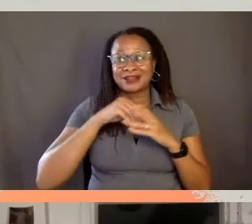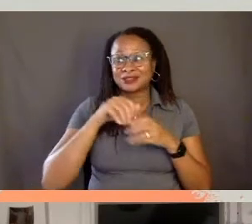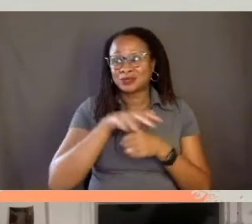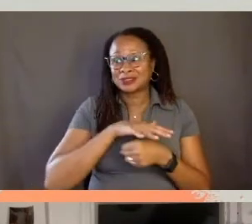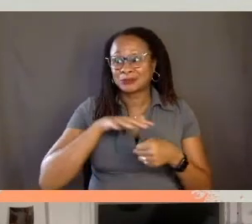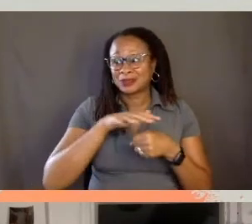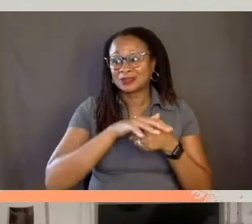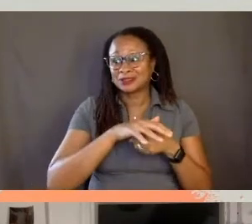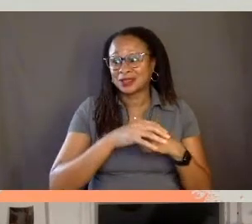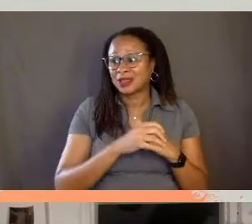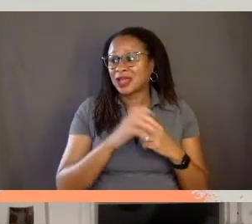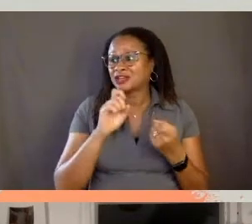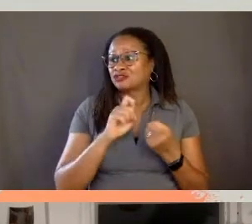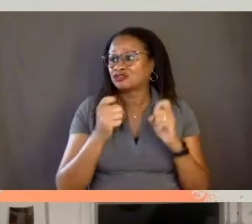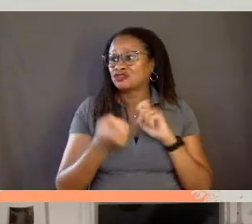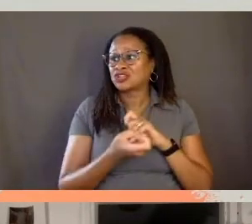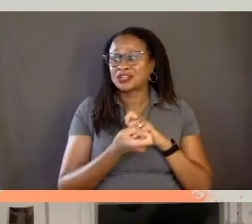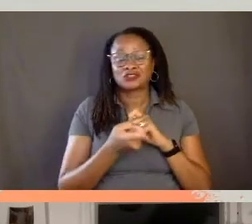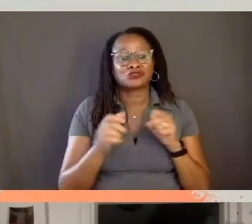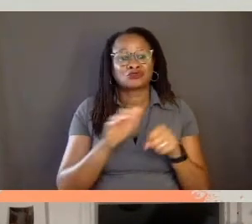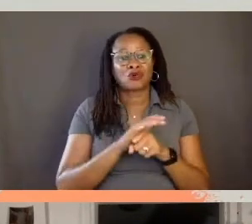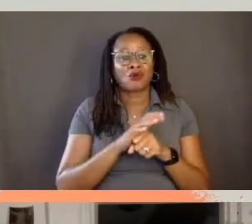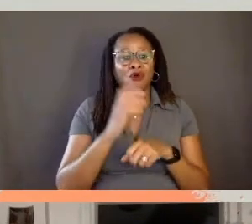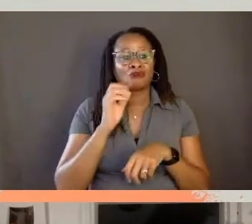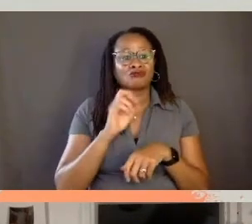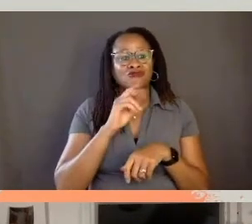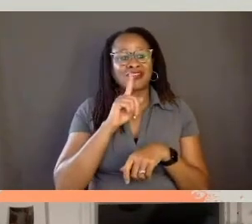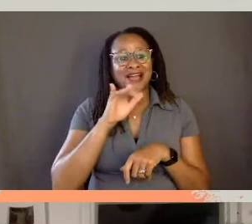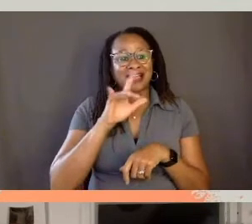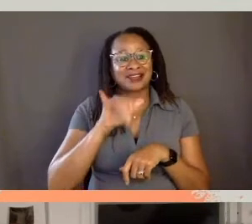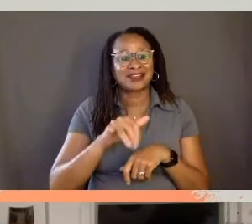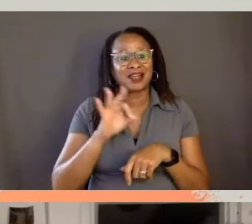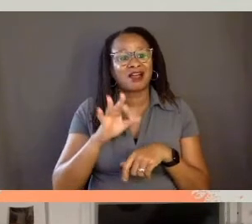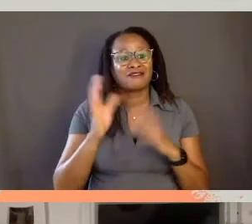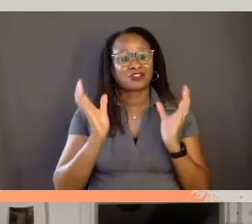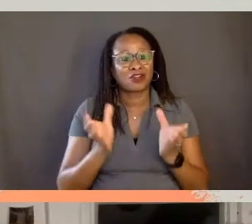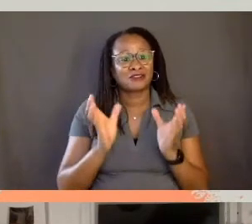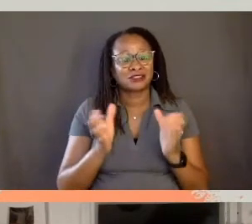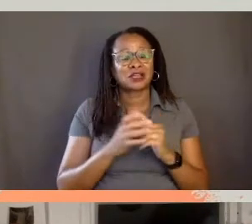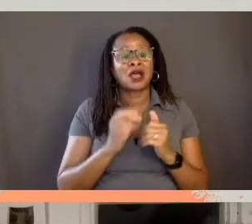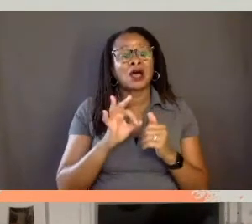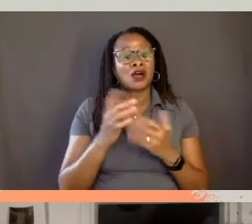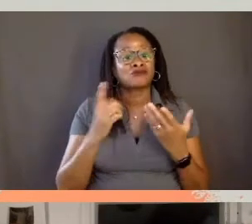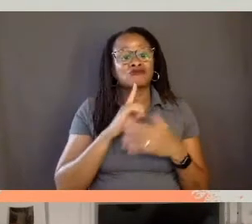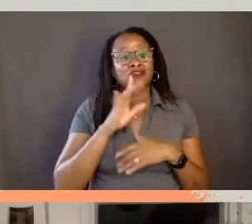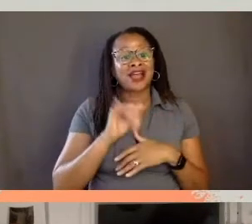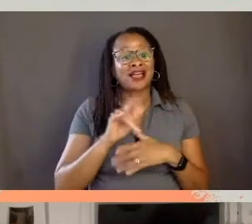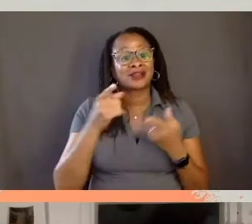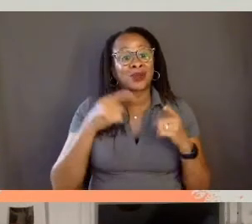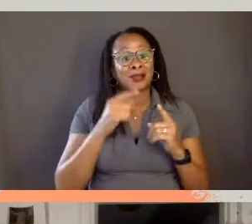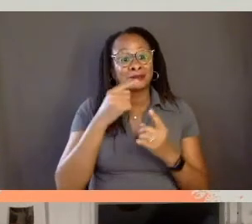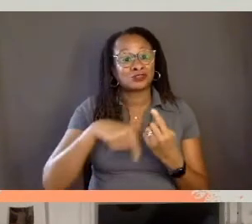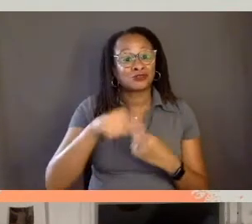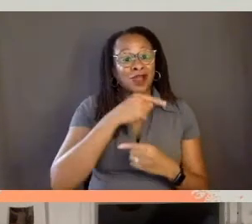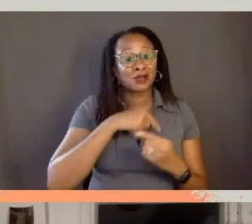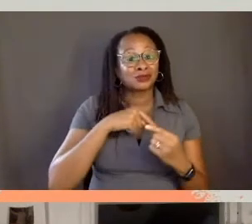it changes the entire reality of conversation and the reality of what occurs around you and in doing so effectively